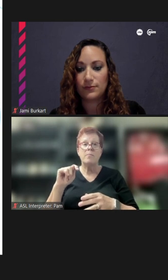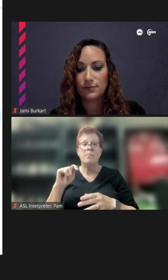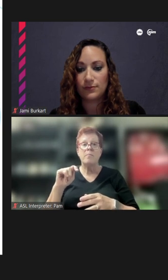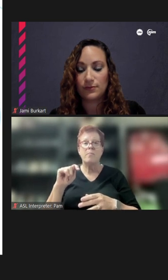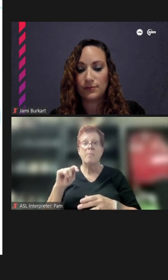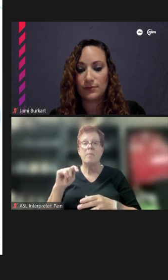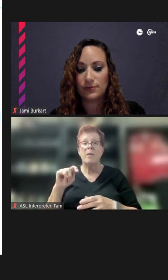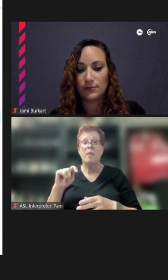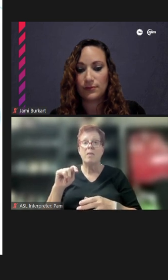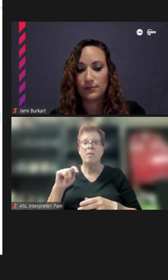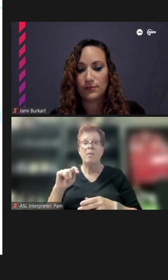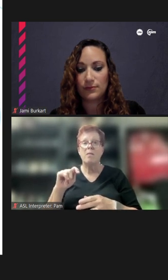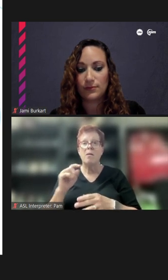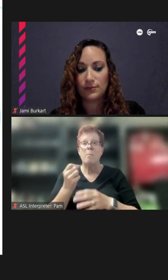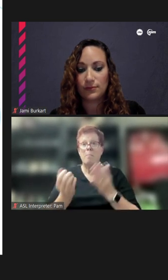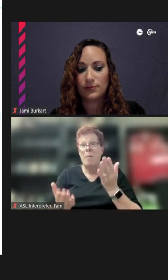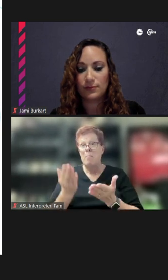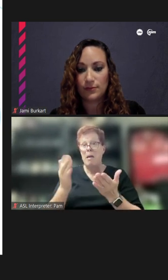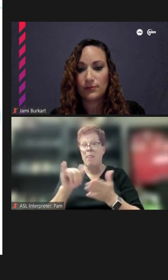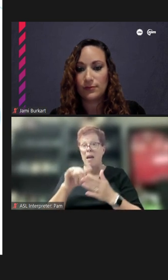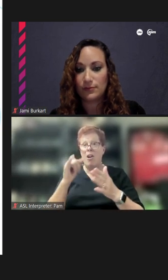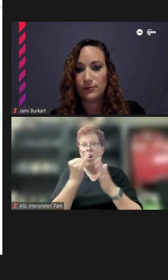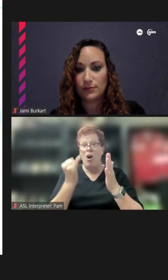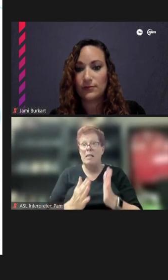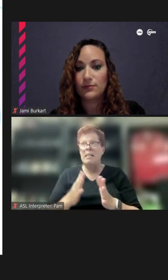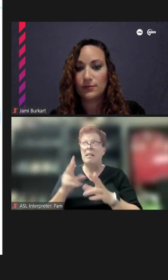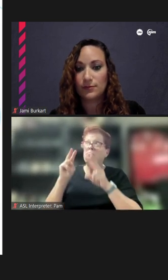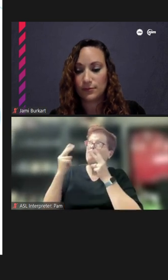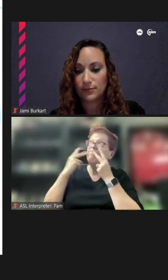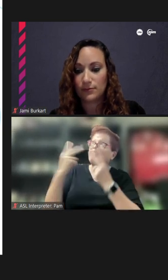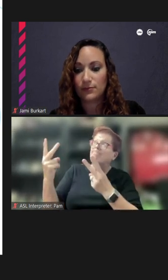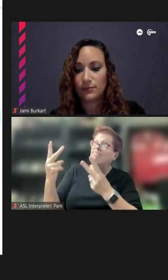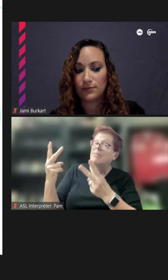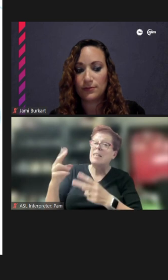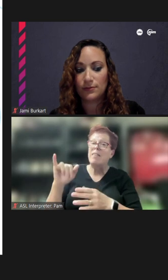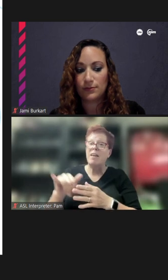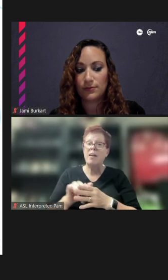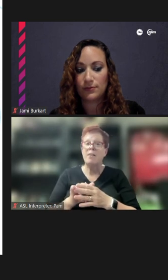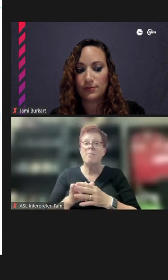go to Argyle and be inspired themselves beyond this session today where we're